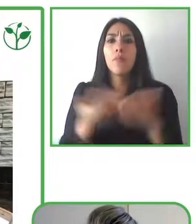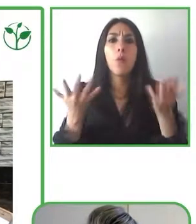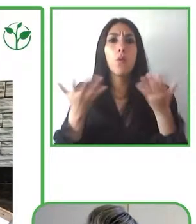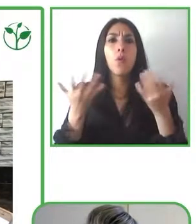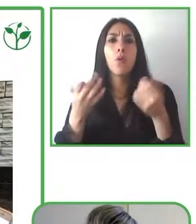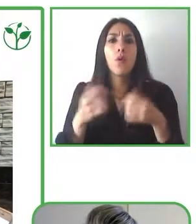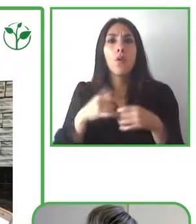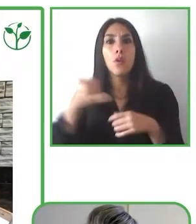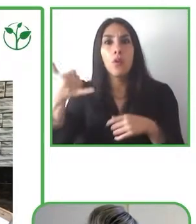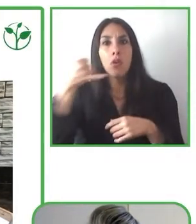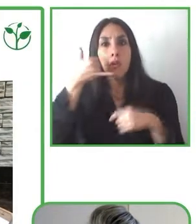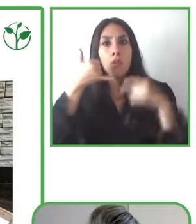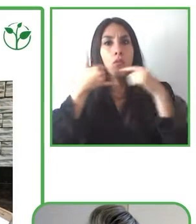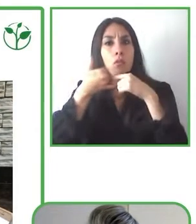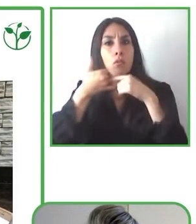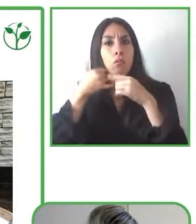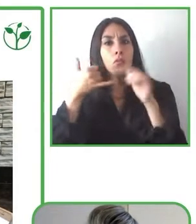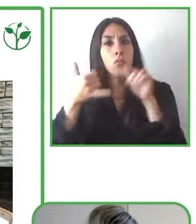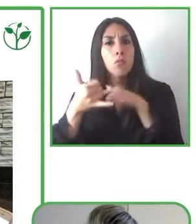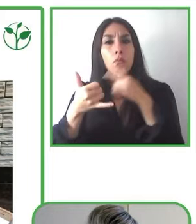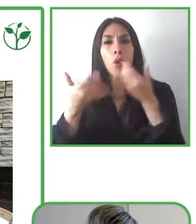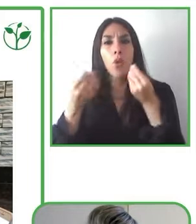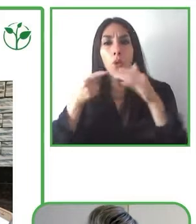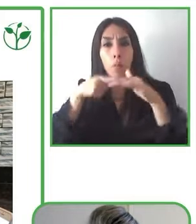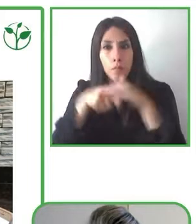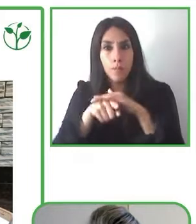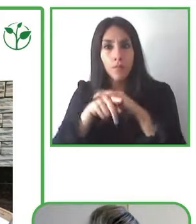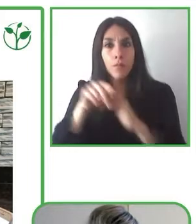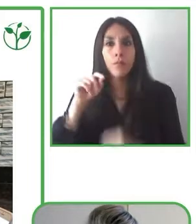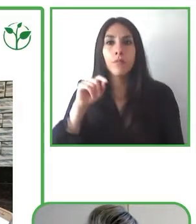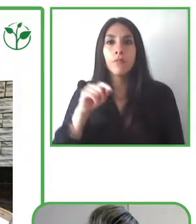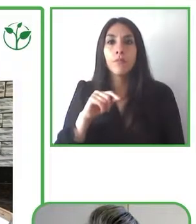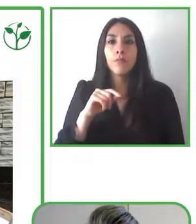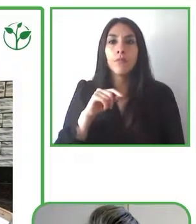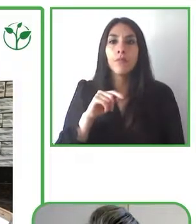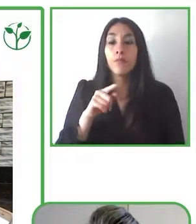via there telephone and this are mainly particularly